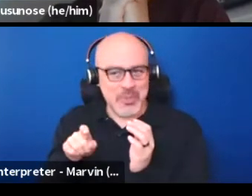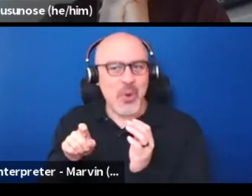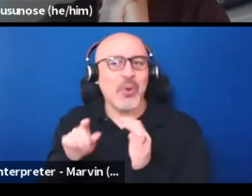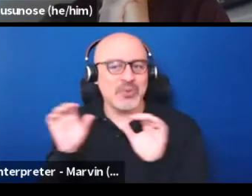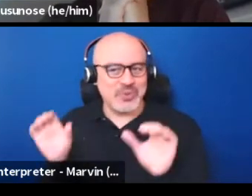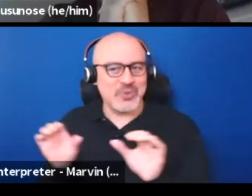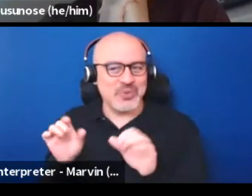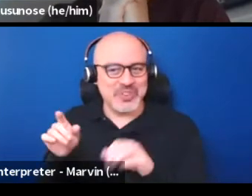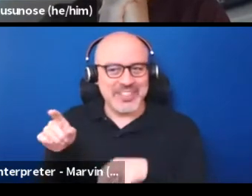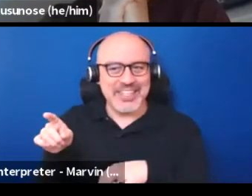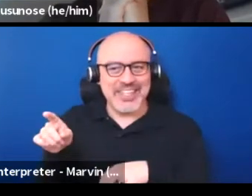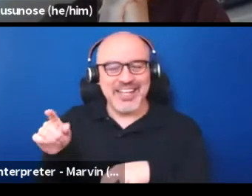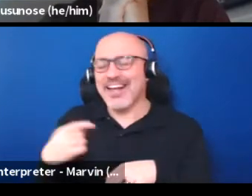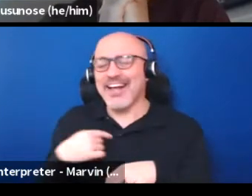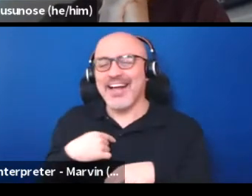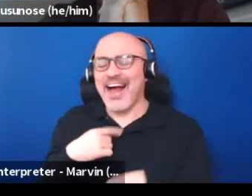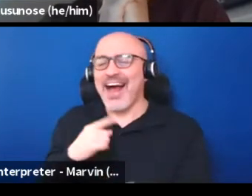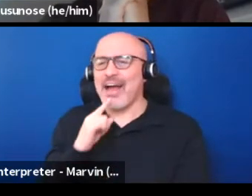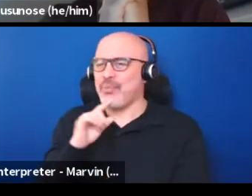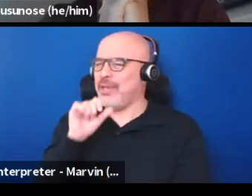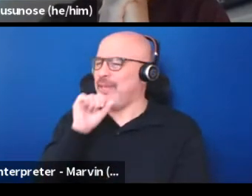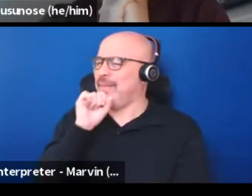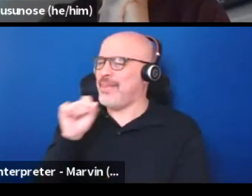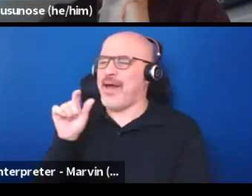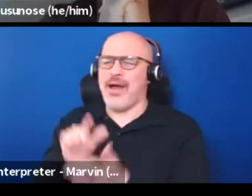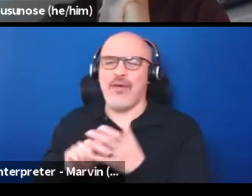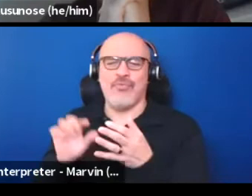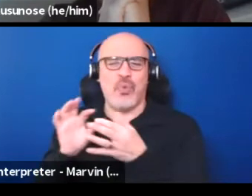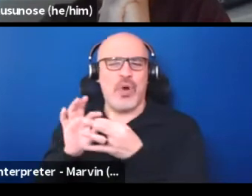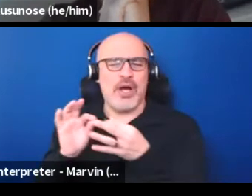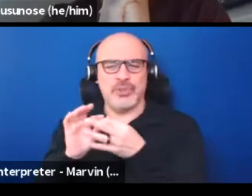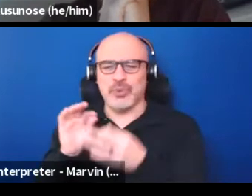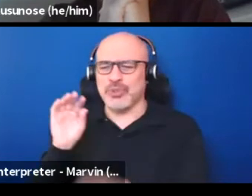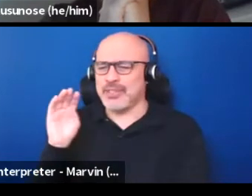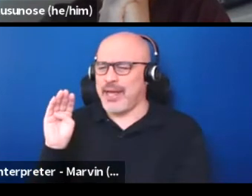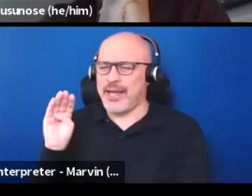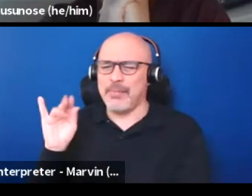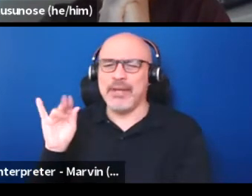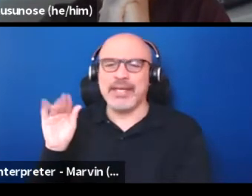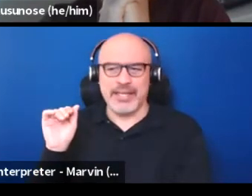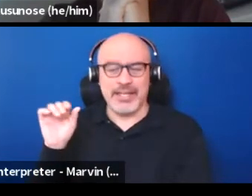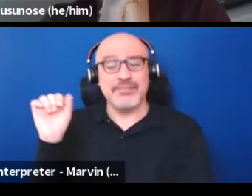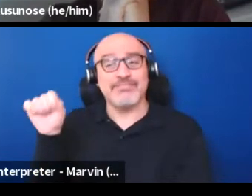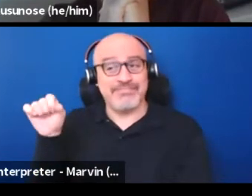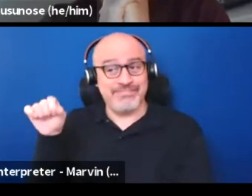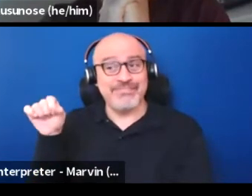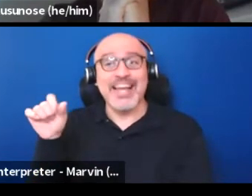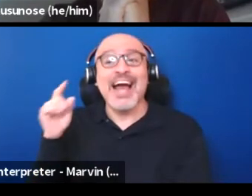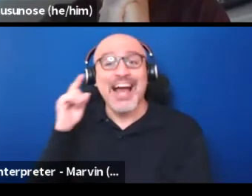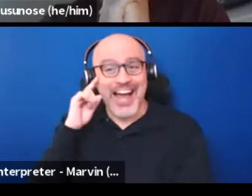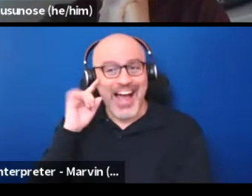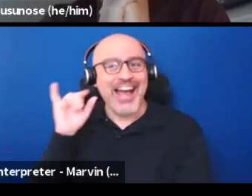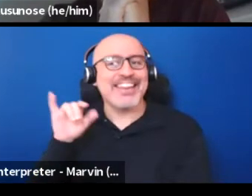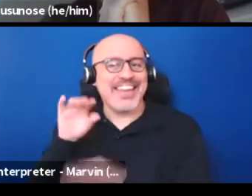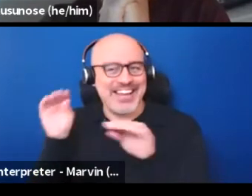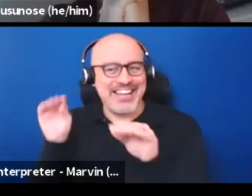So I absolutely loved what you said, Miki and yeah, I think that that's the magic of theater.